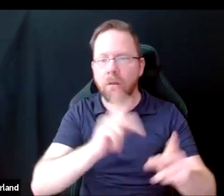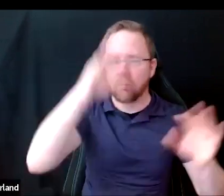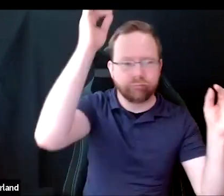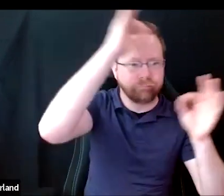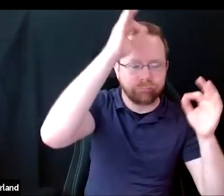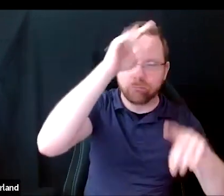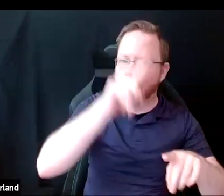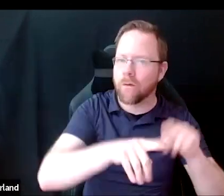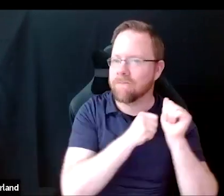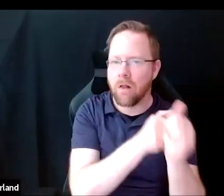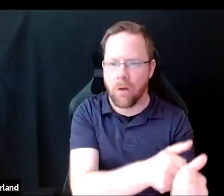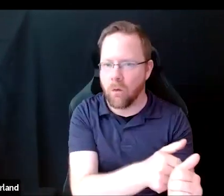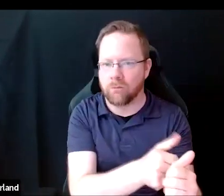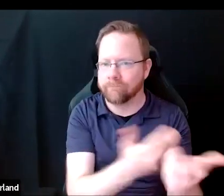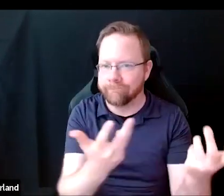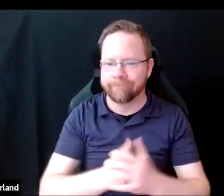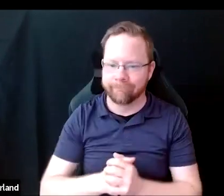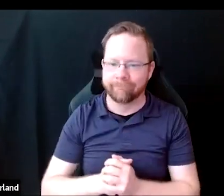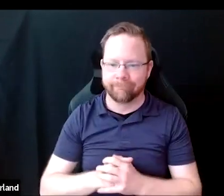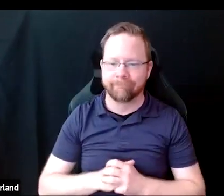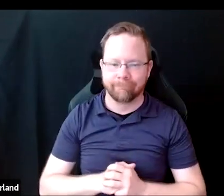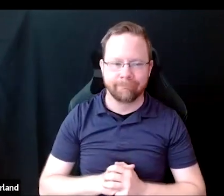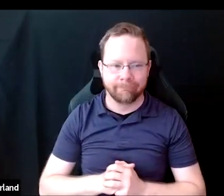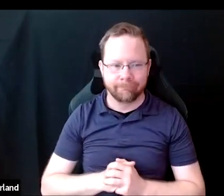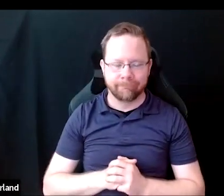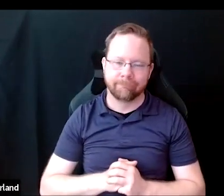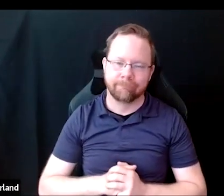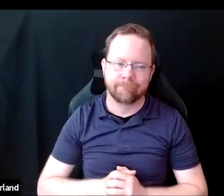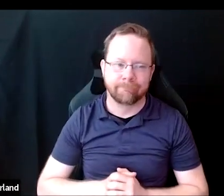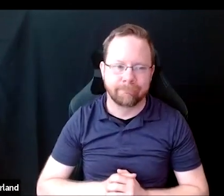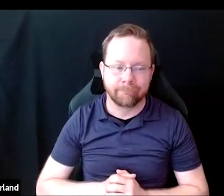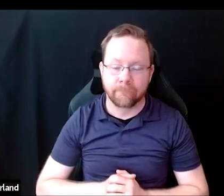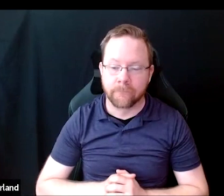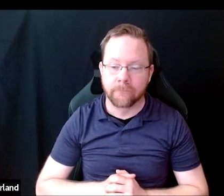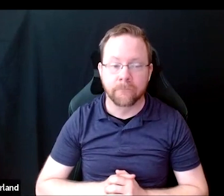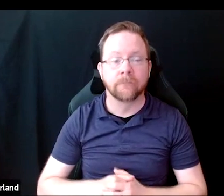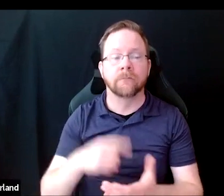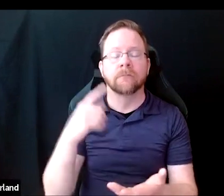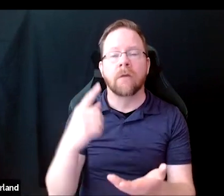during that portion of the interview. In some cases, interviewers may make presumptions